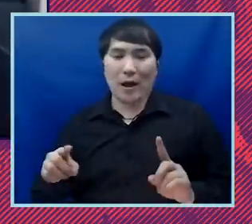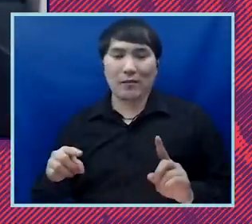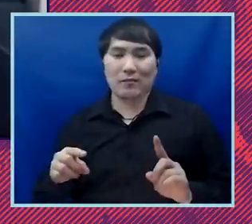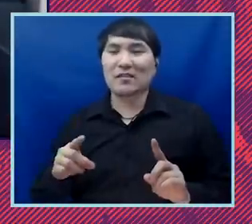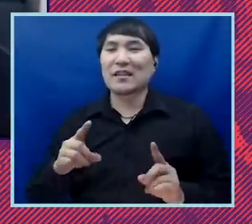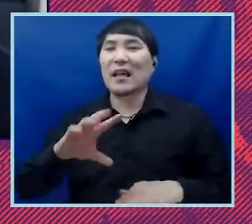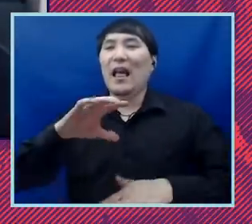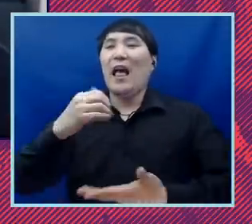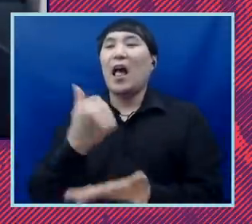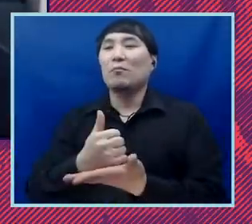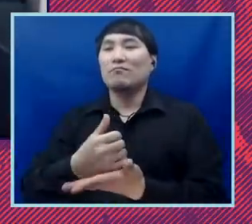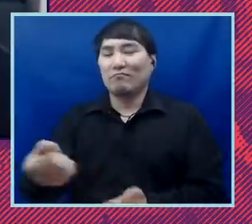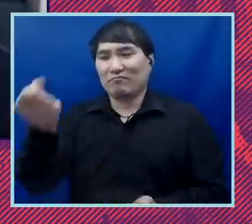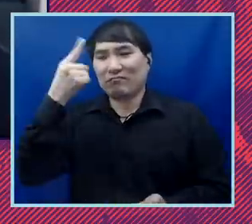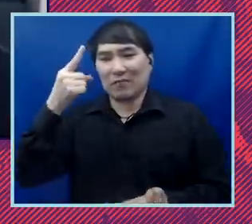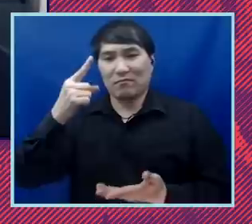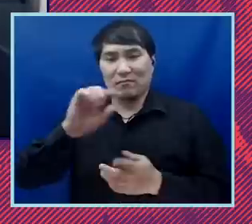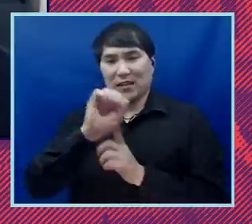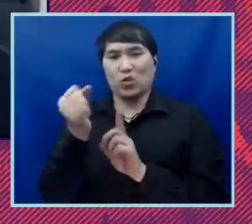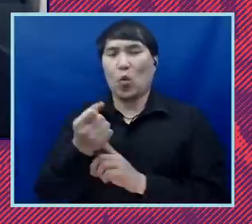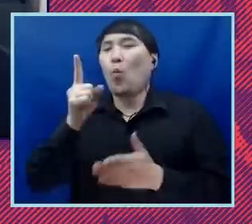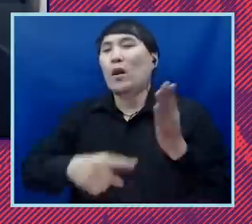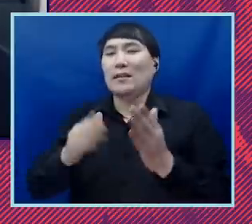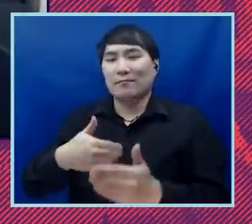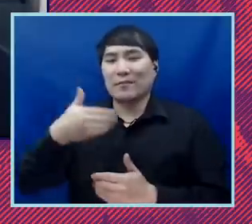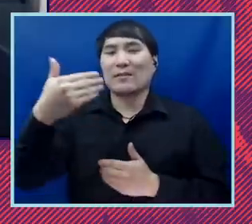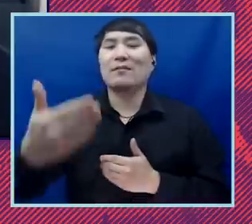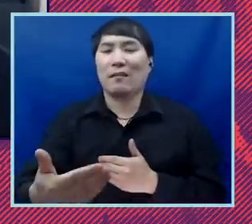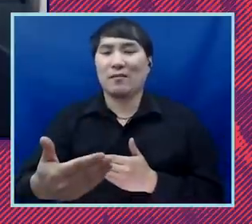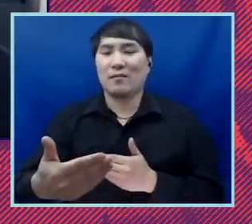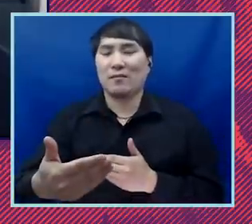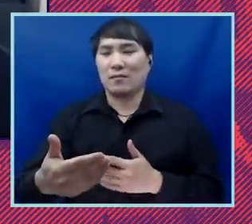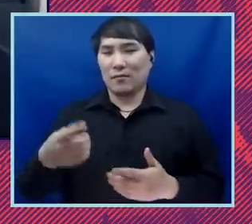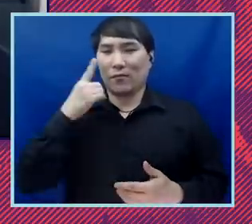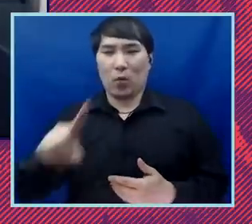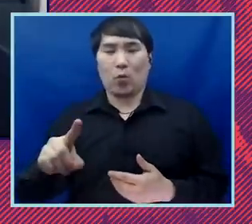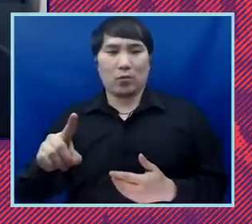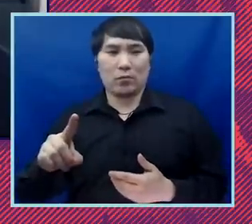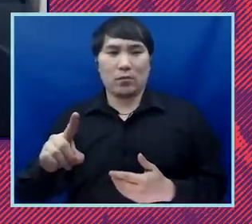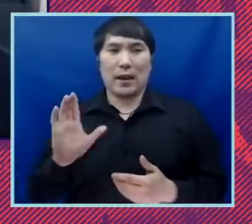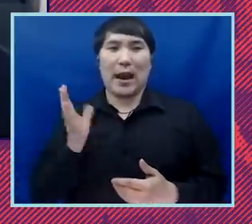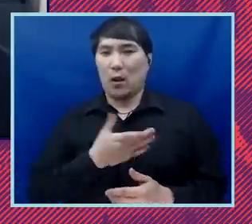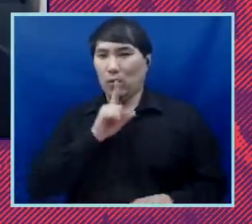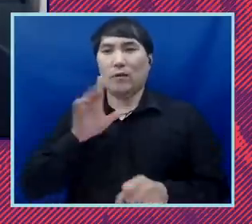the context for how this is kind of the next iteration of a long standing commitment to it.